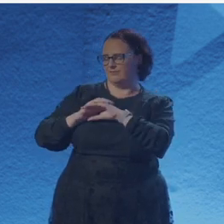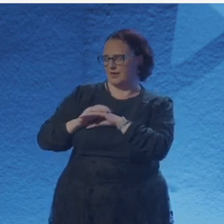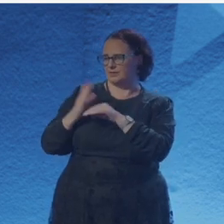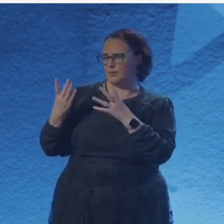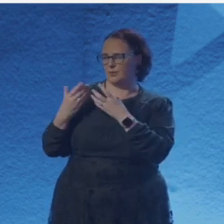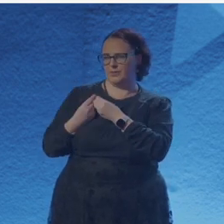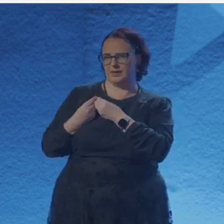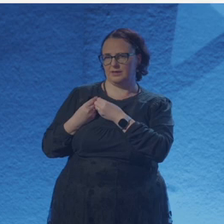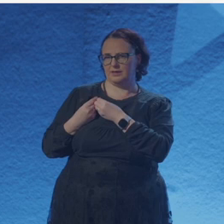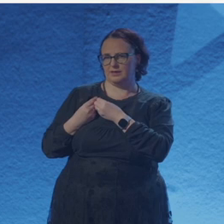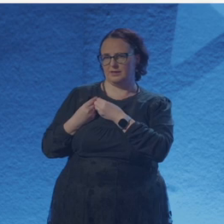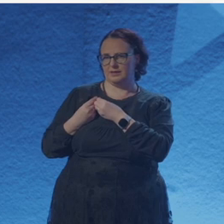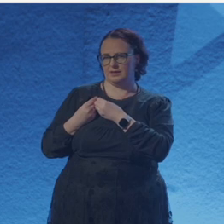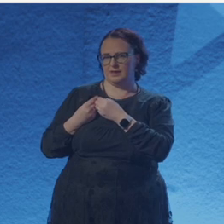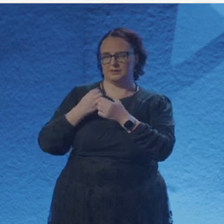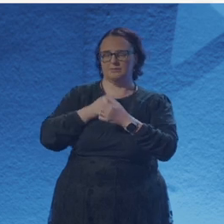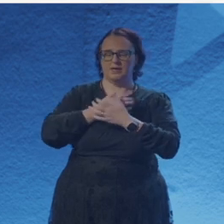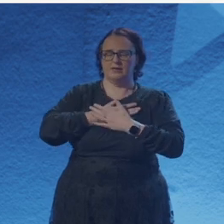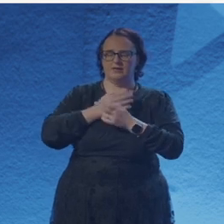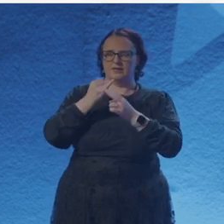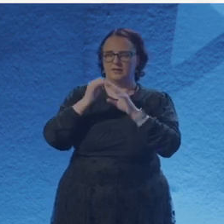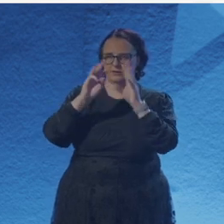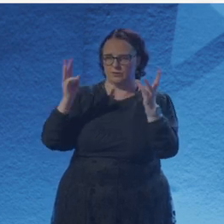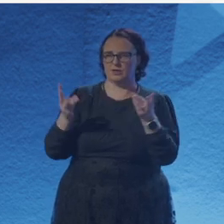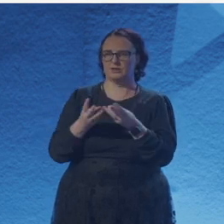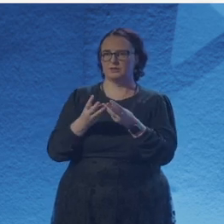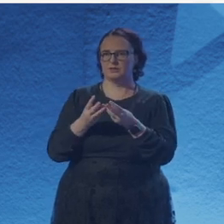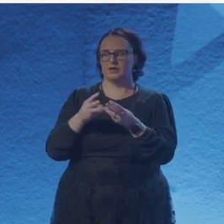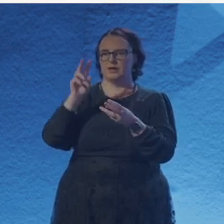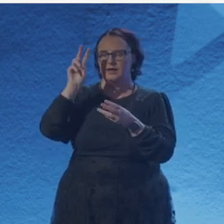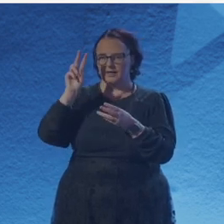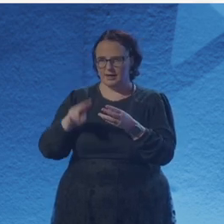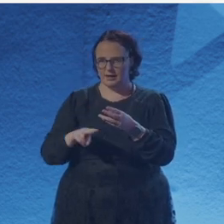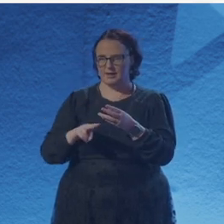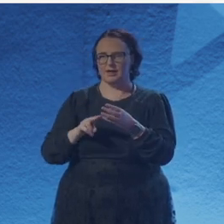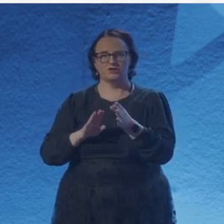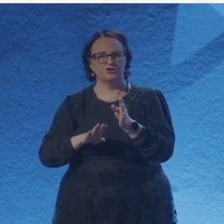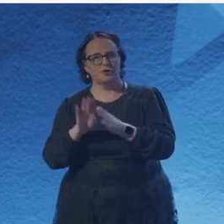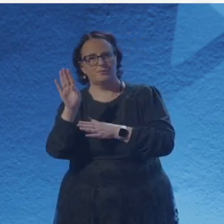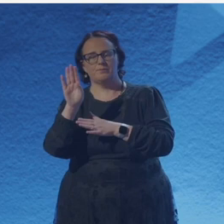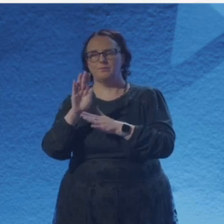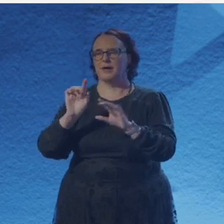that seep into my thighs, into my eyes, into my tendons, into my bones. But we would never give up.